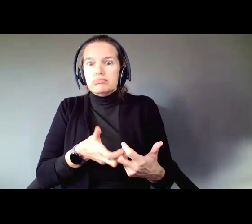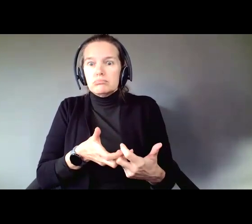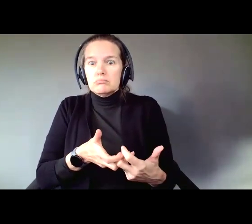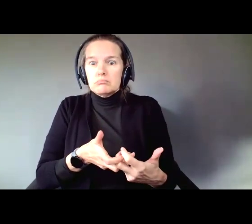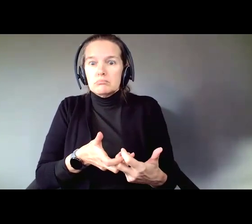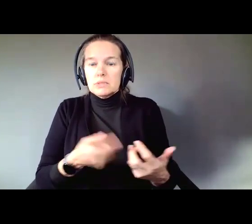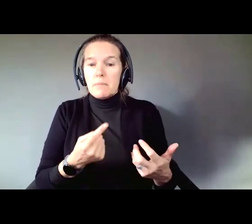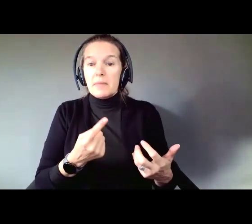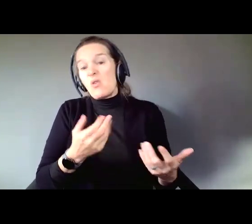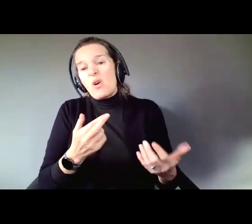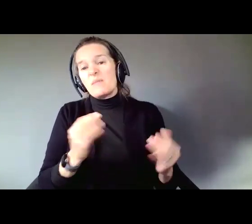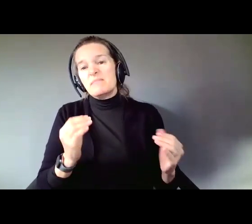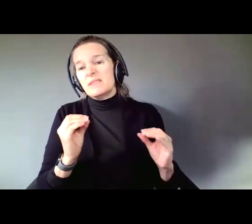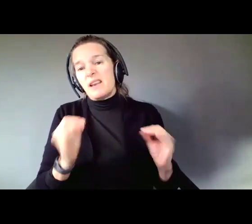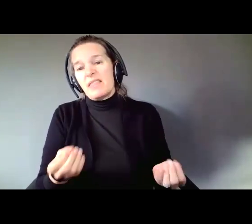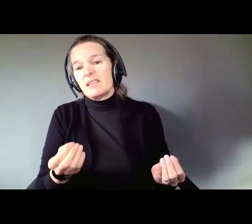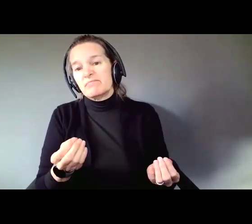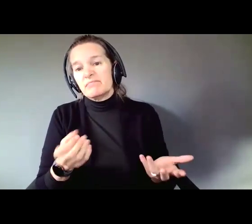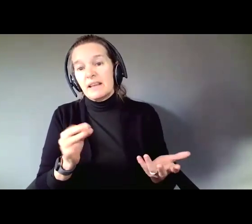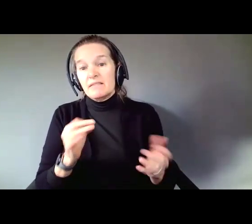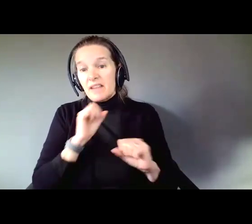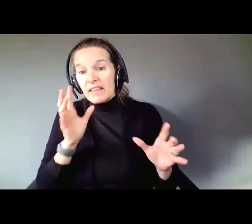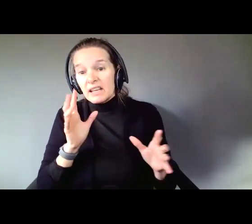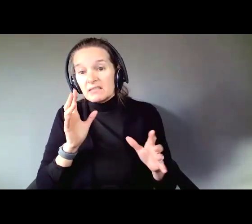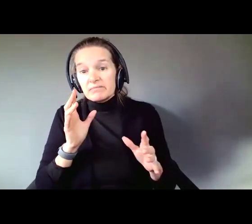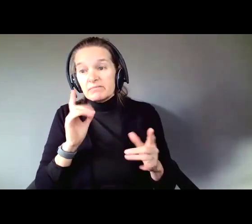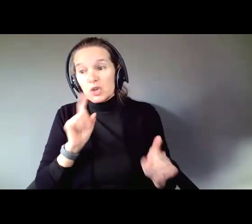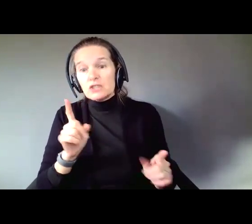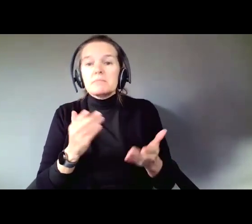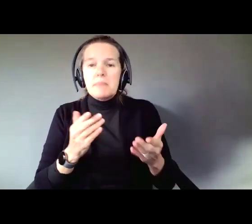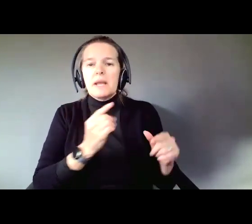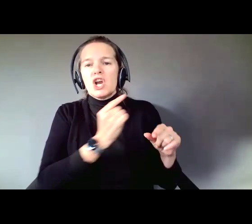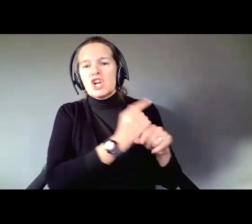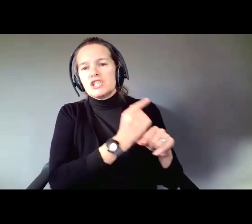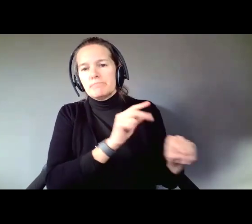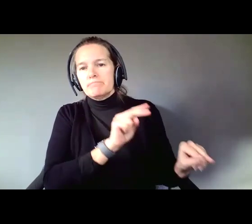might work. If nothing works guardianship is probably appropriate, but why rush?